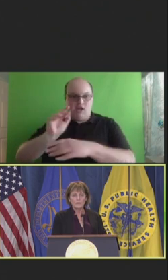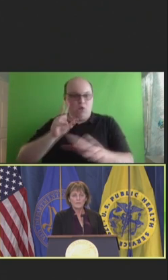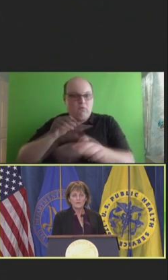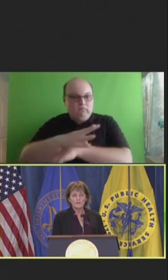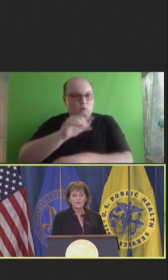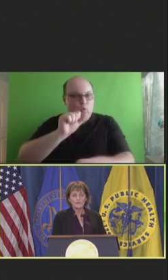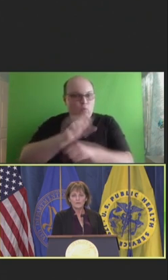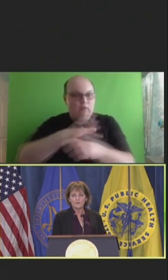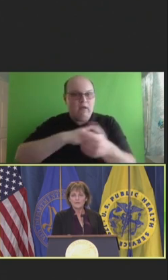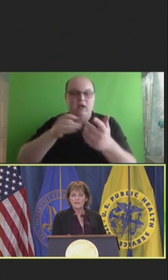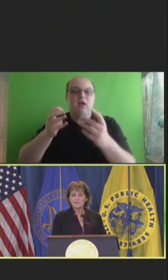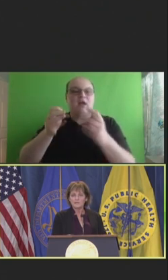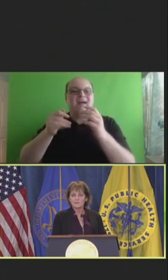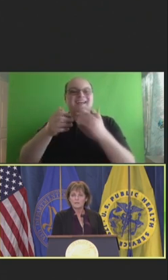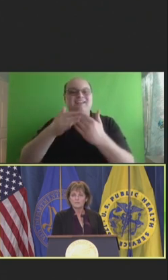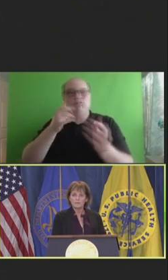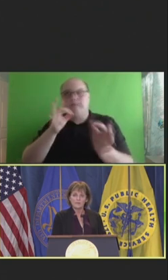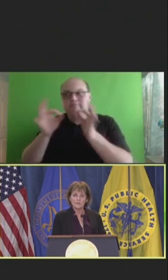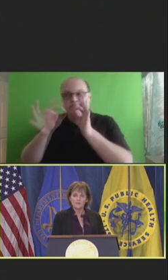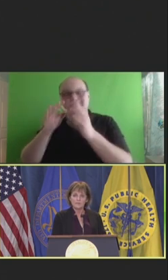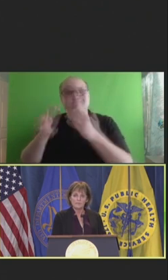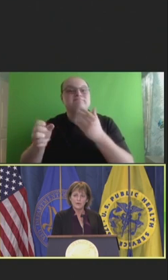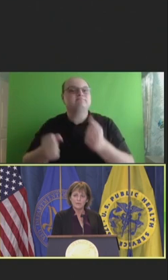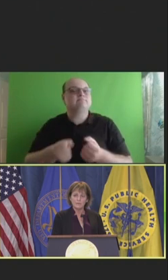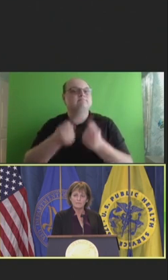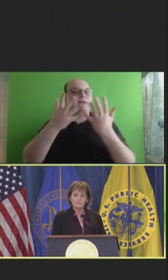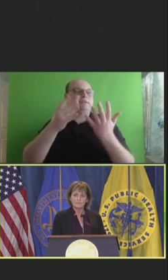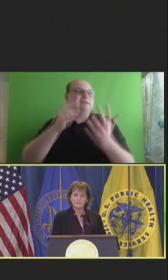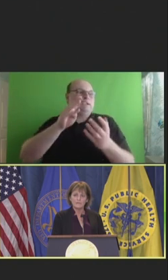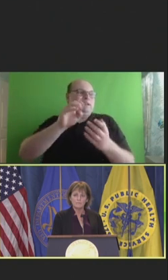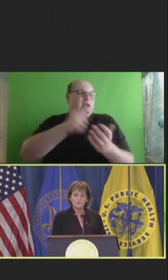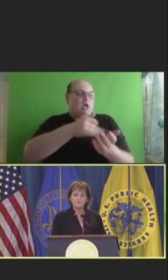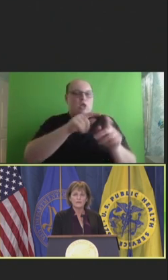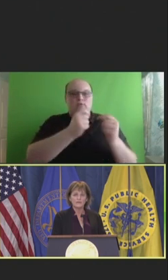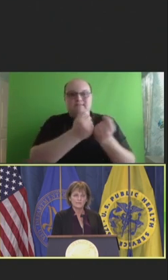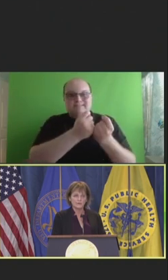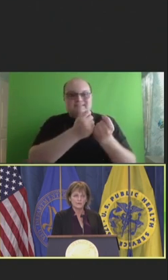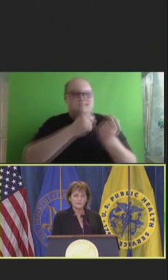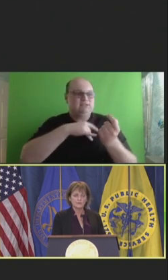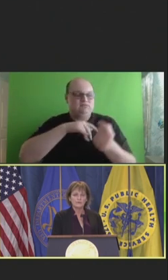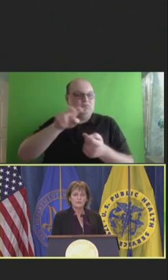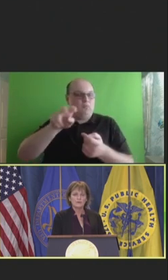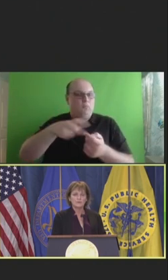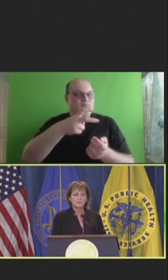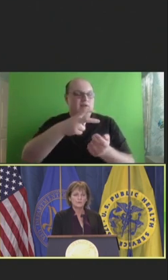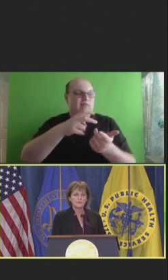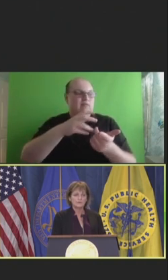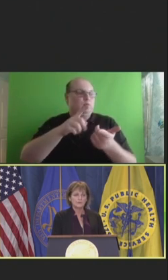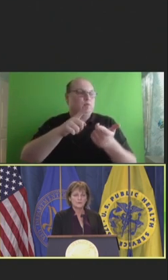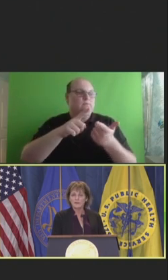Many of the tasks done by many of the other members of the team were transferred to the